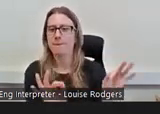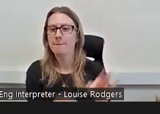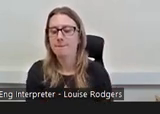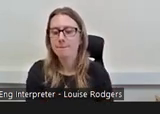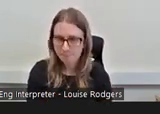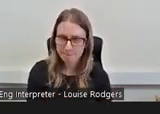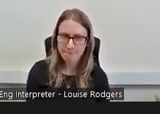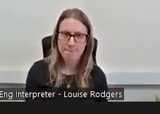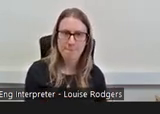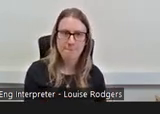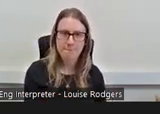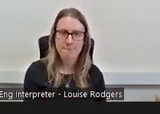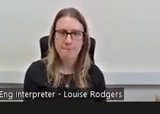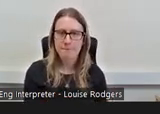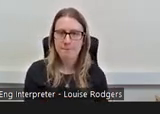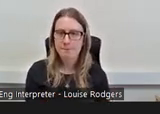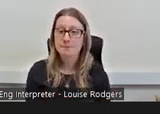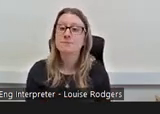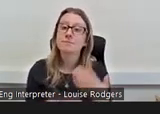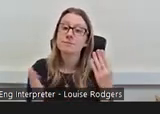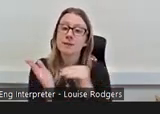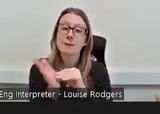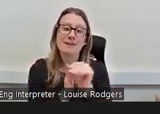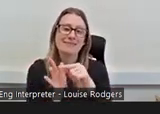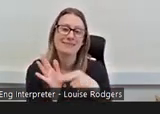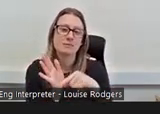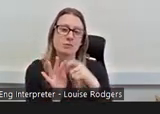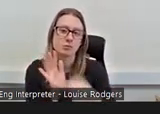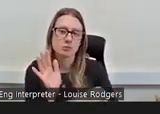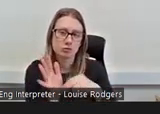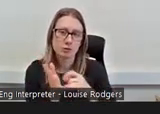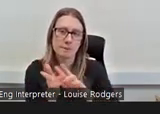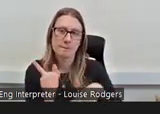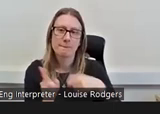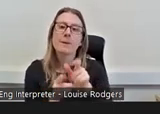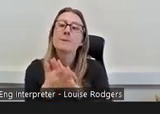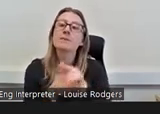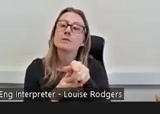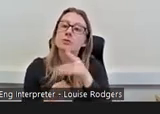The paid internships as well, you know, if you want to build skills and capacity it would be good